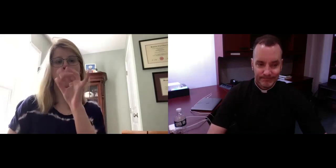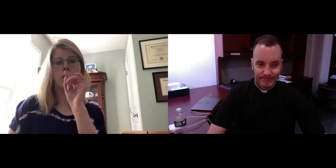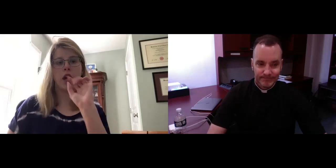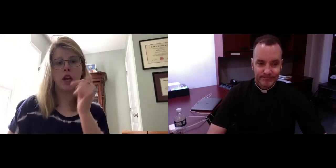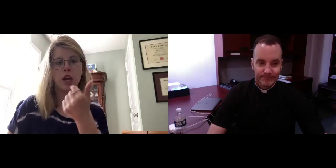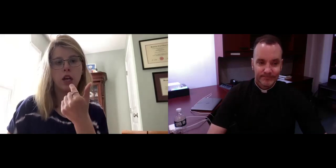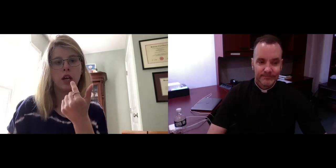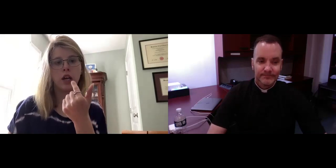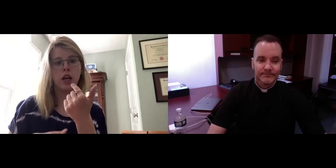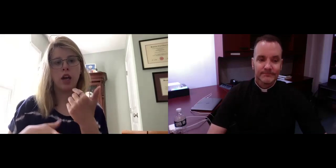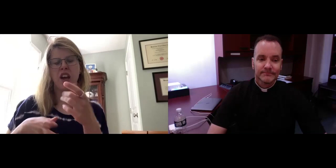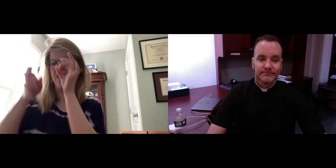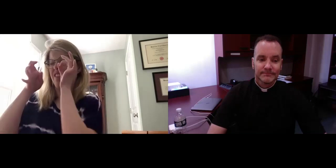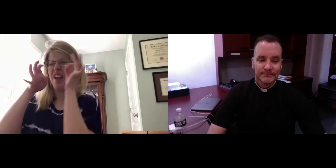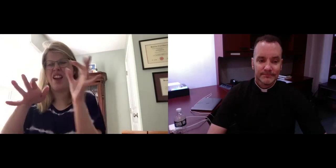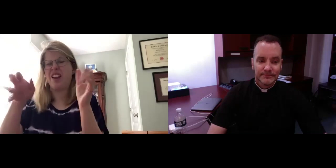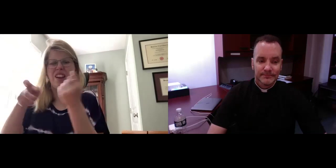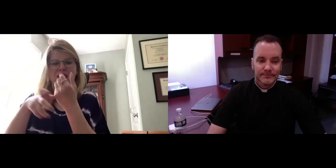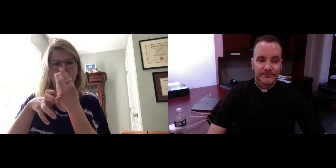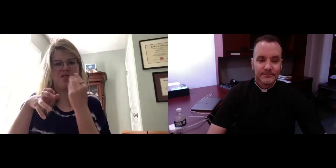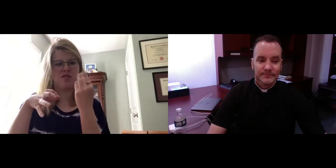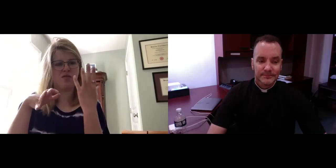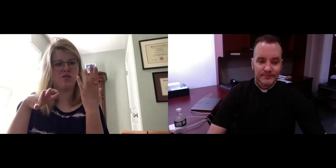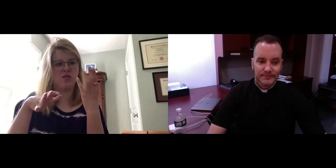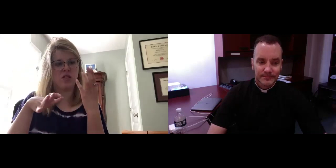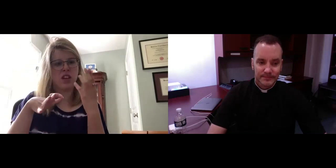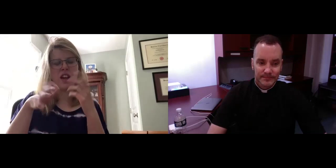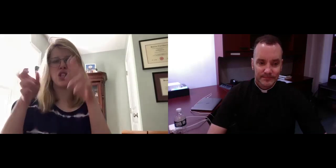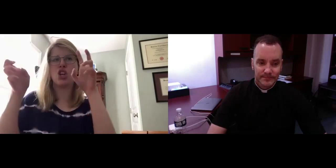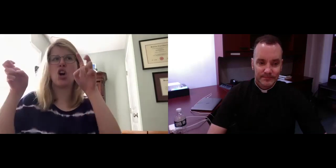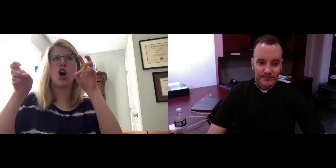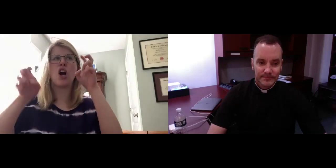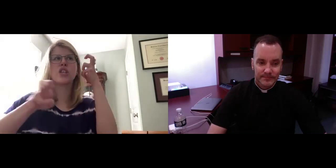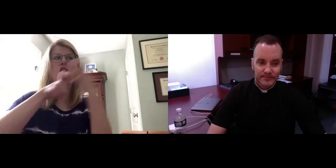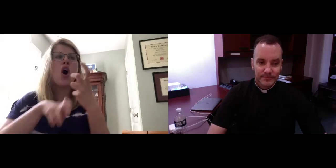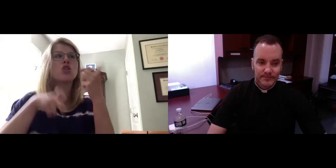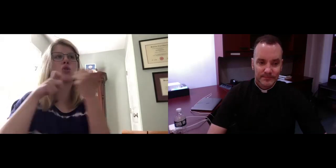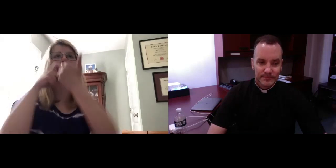these fights for civil rights, and so many things that are happening. There's a